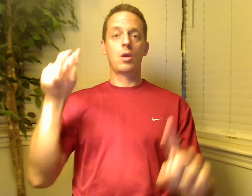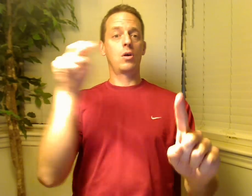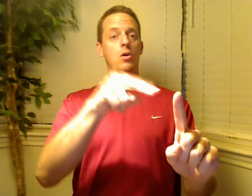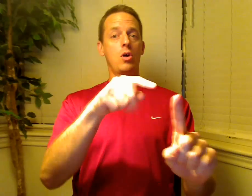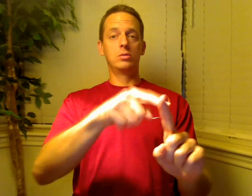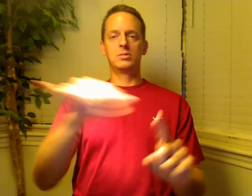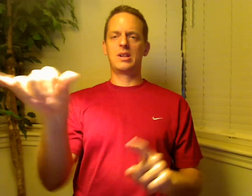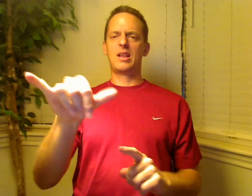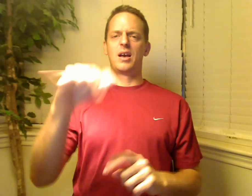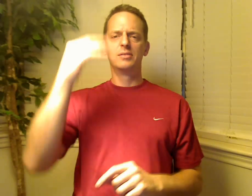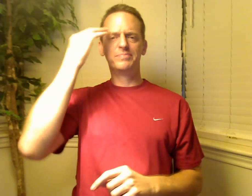Their views Deaf people are like a category of